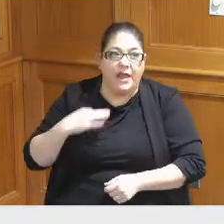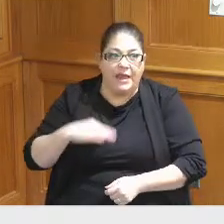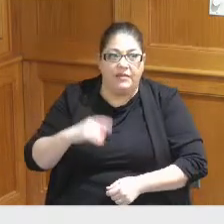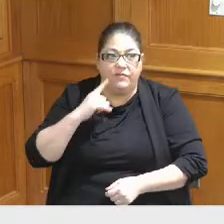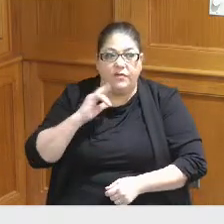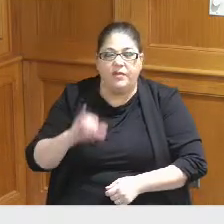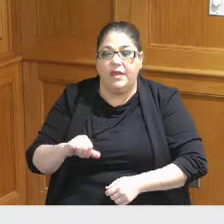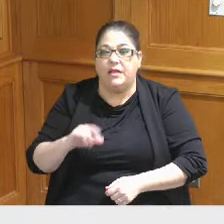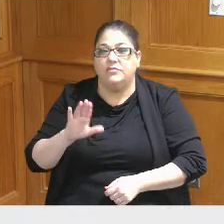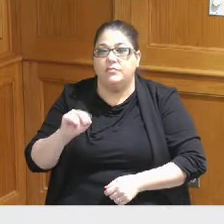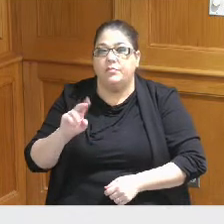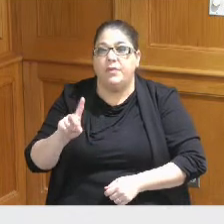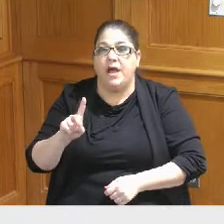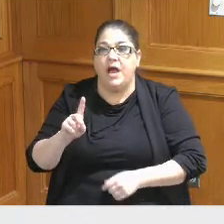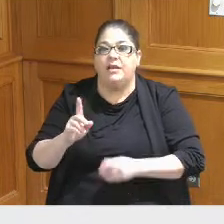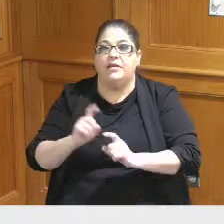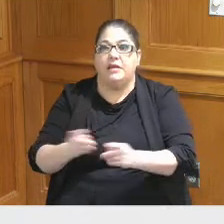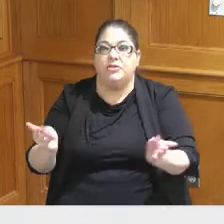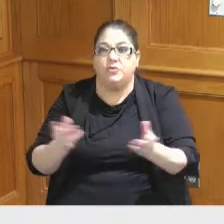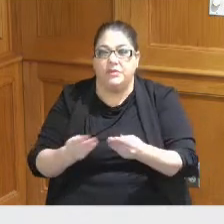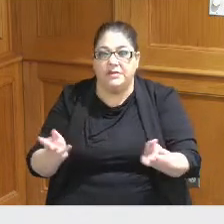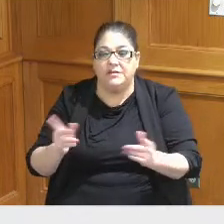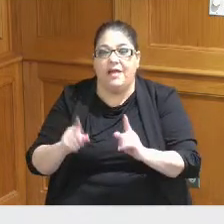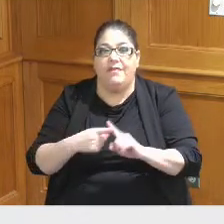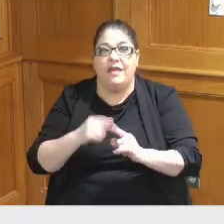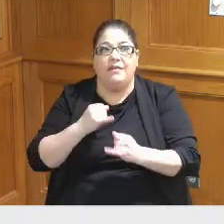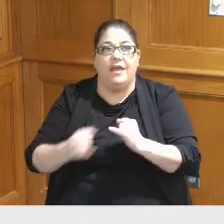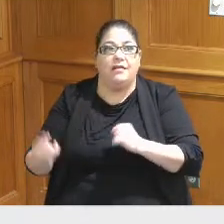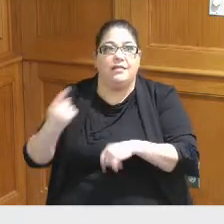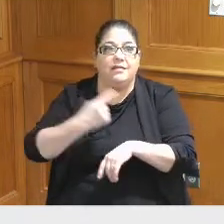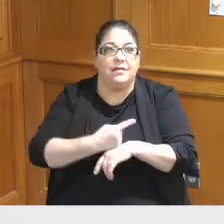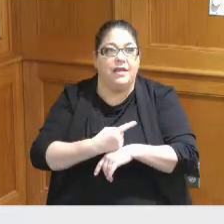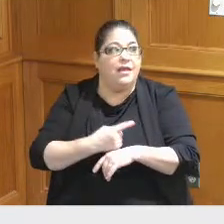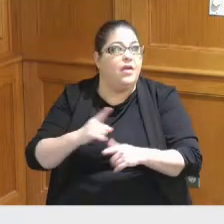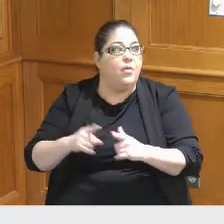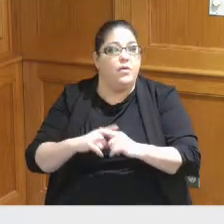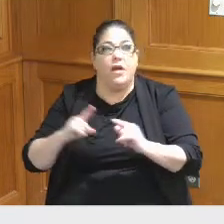the bond issuances and at the end of the day it just recycles back up through the trustee